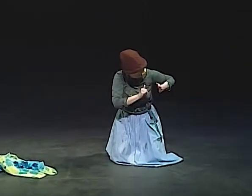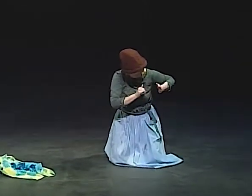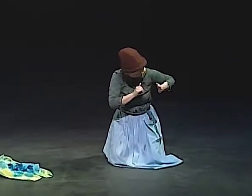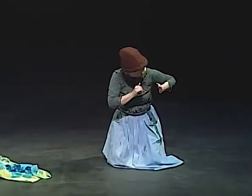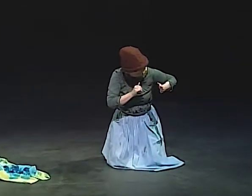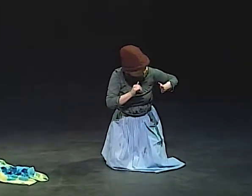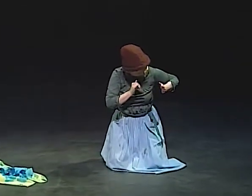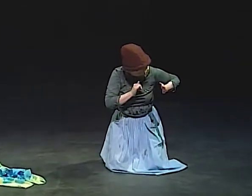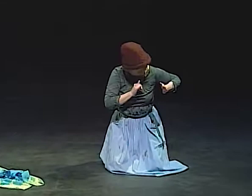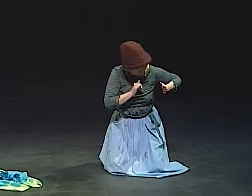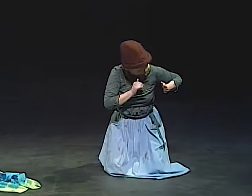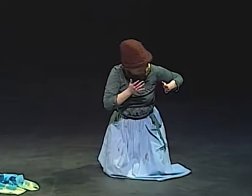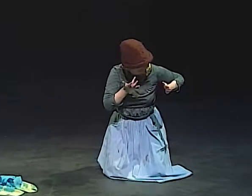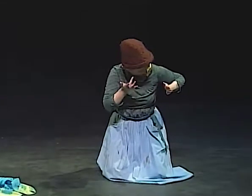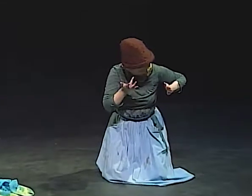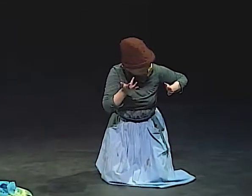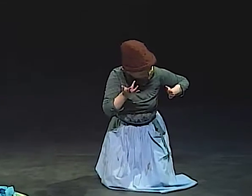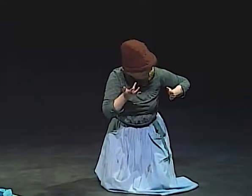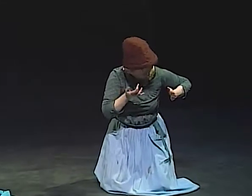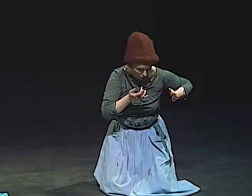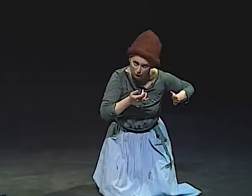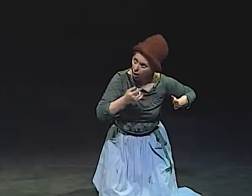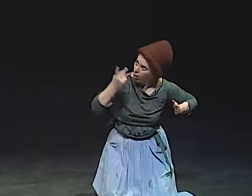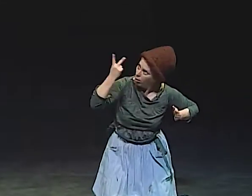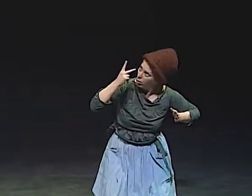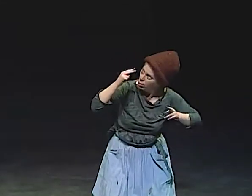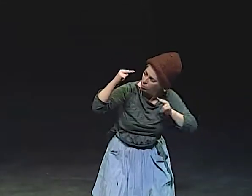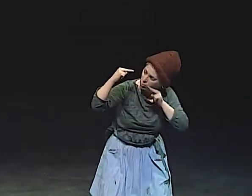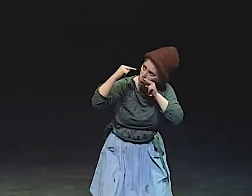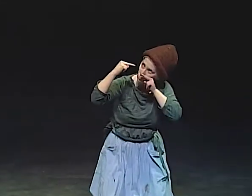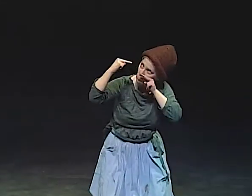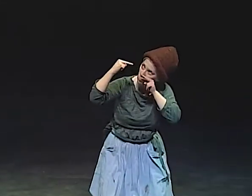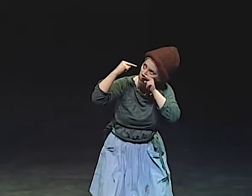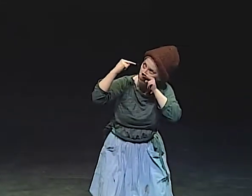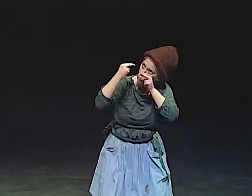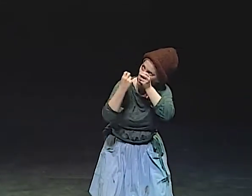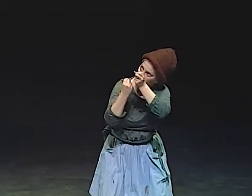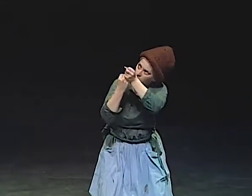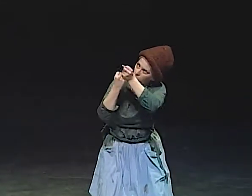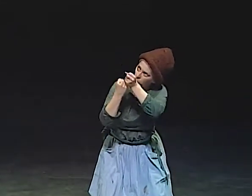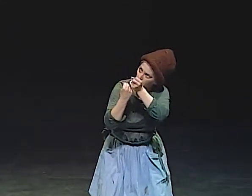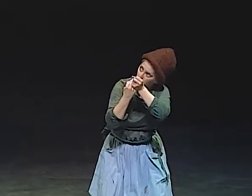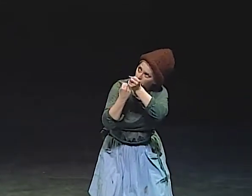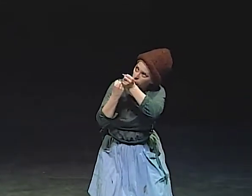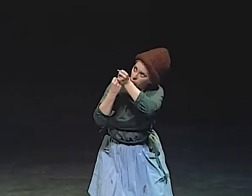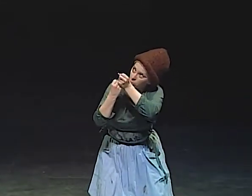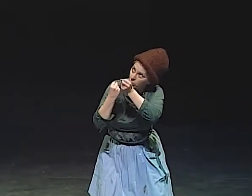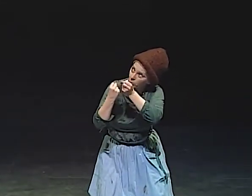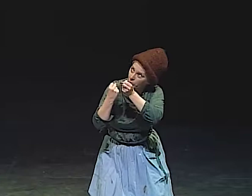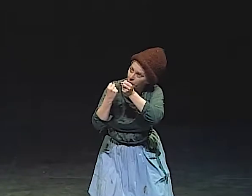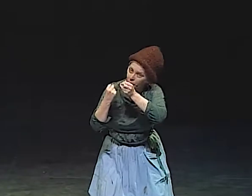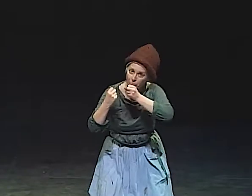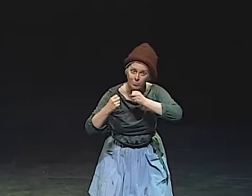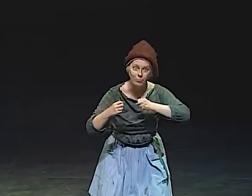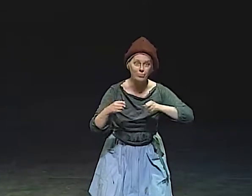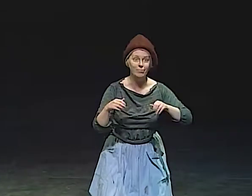"YOU'RE GOING TO STAY THERE?" I SAID. "WHY? YOU'RE GONNA STAY THERE WITH ME?" "BECAUSE YOU AND I WILL ALWAYS BE THERE